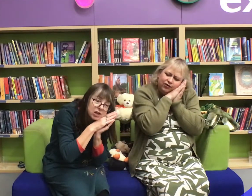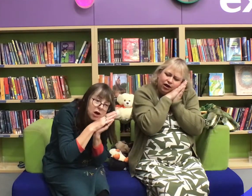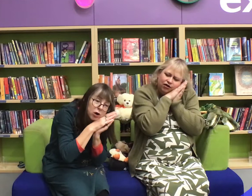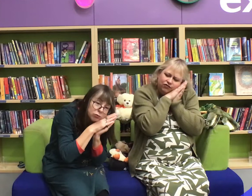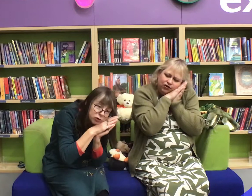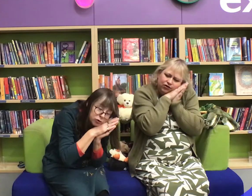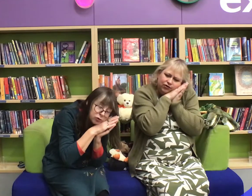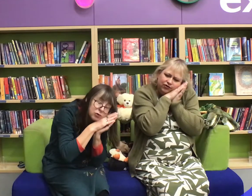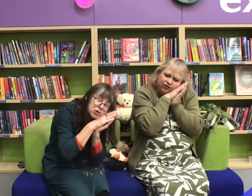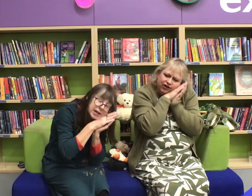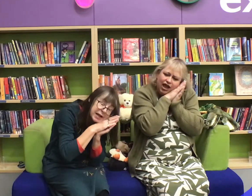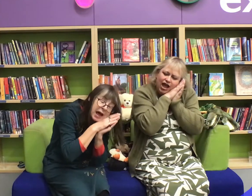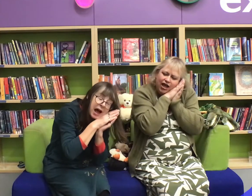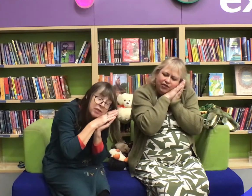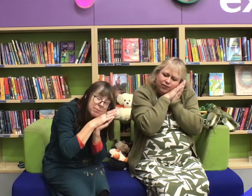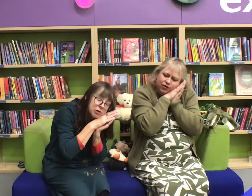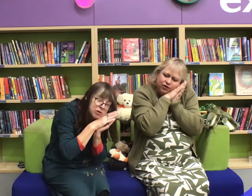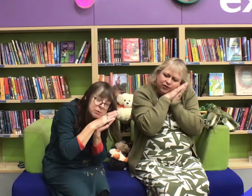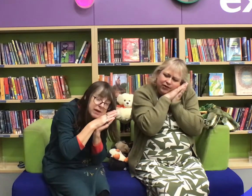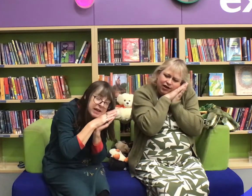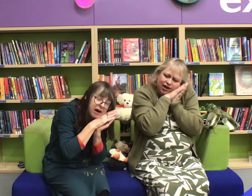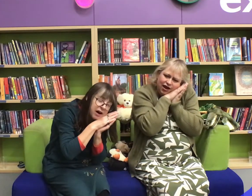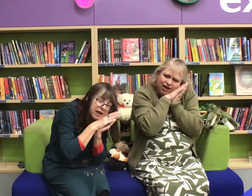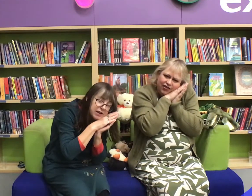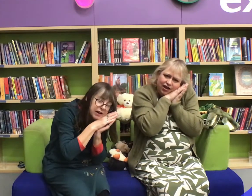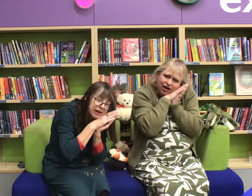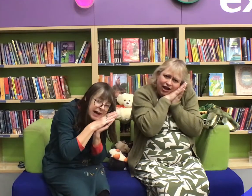Time to go to bed again.